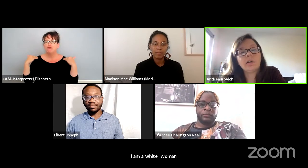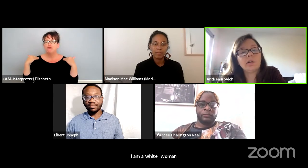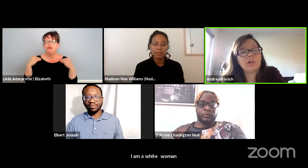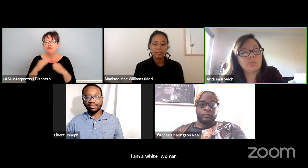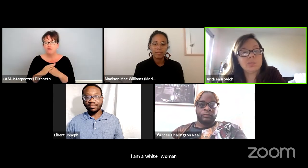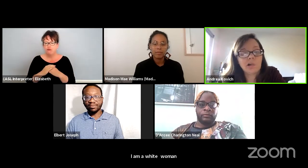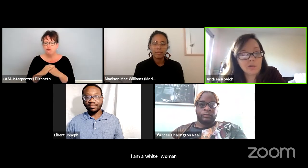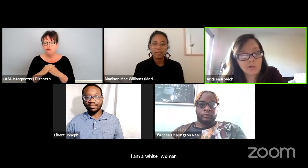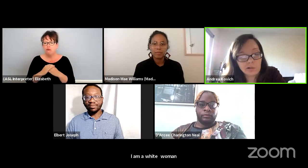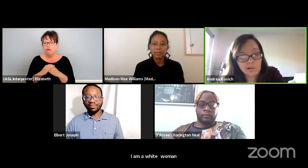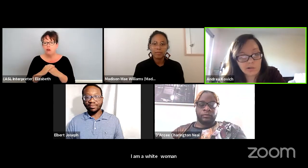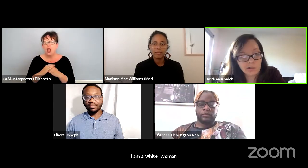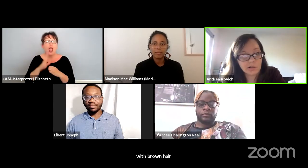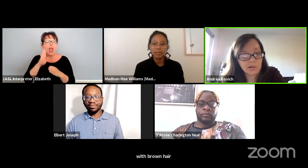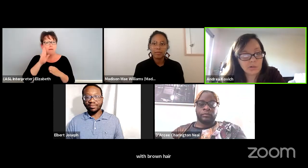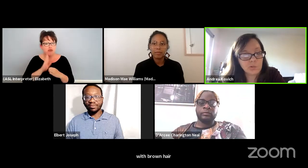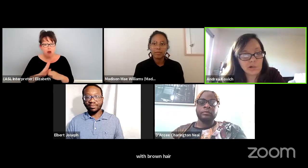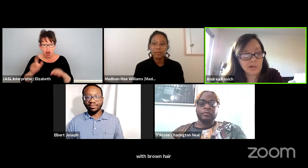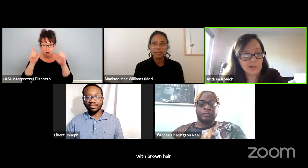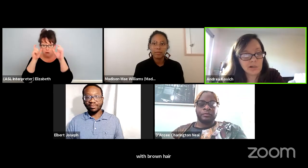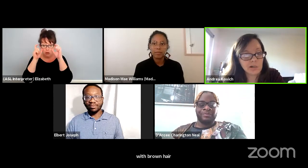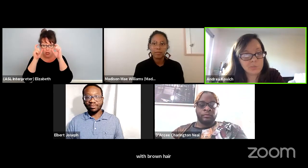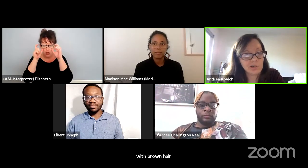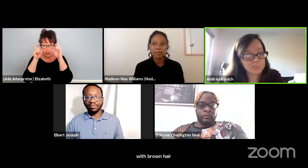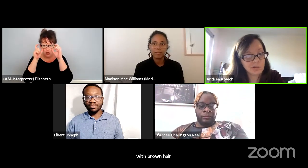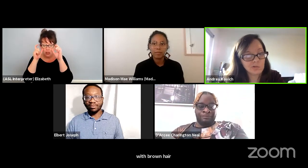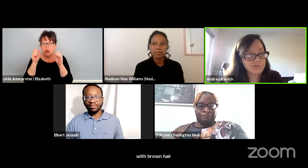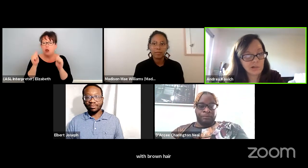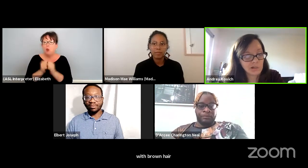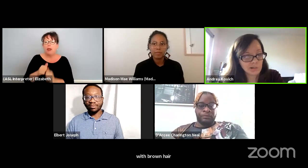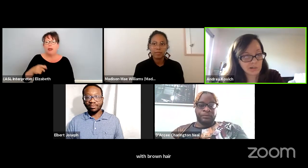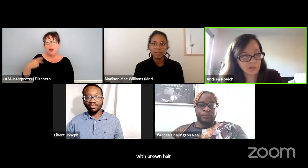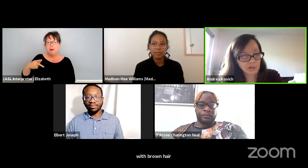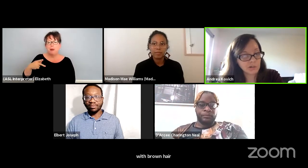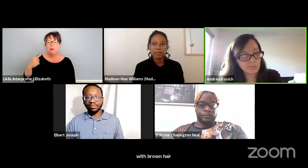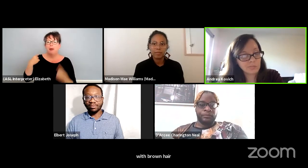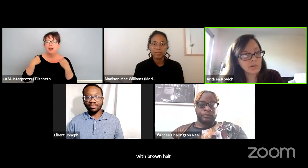and brown glasses wearing a purple V-neck shirt.